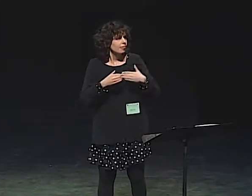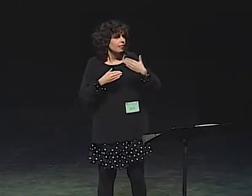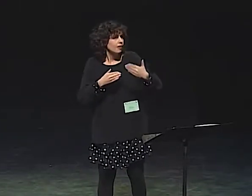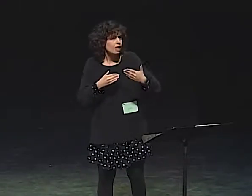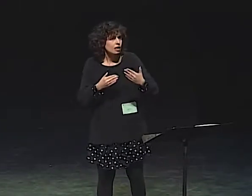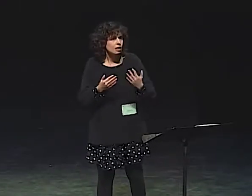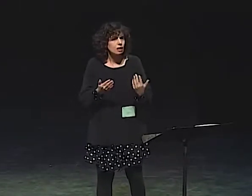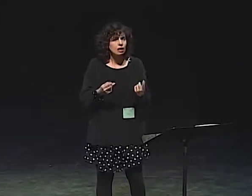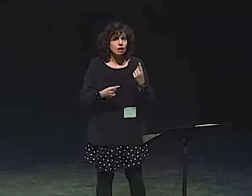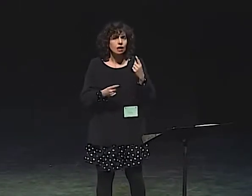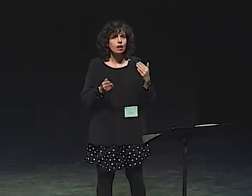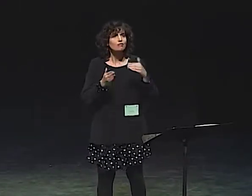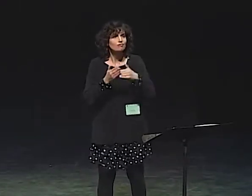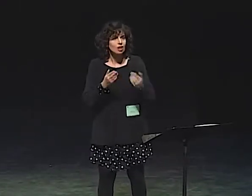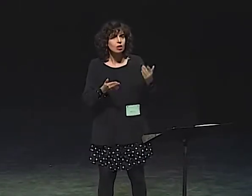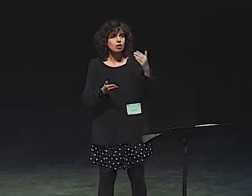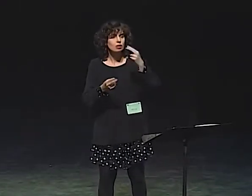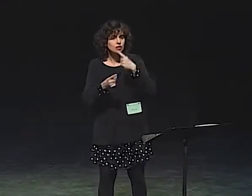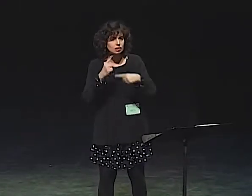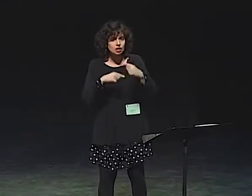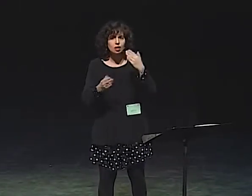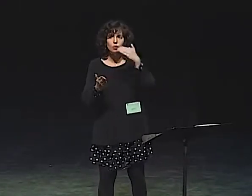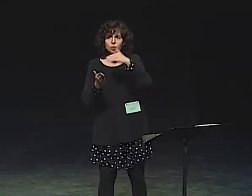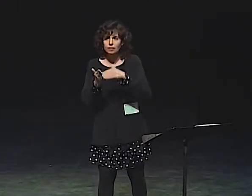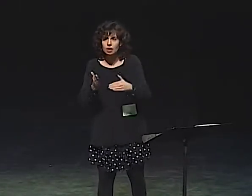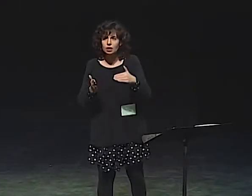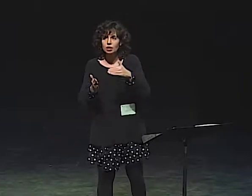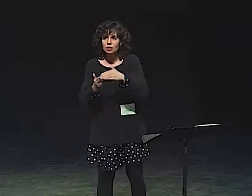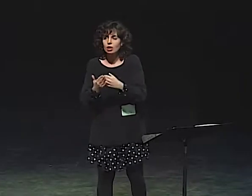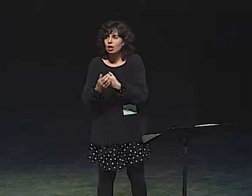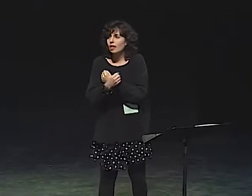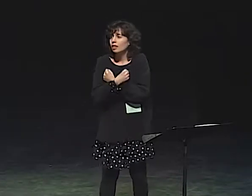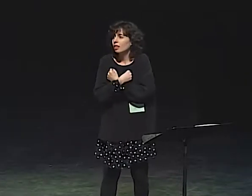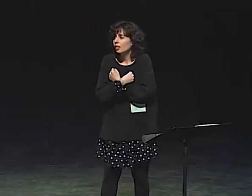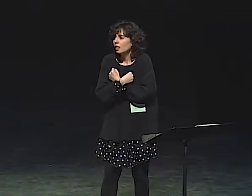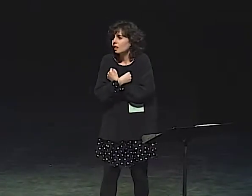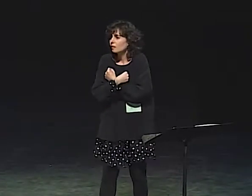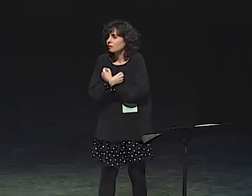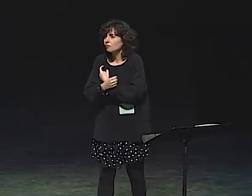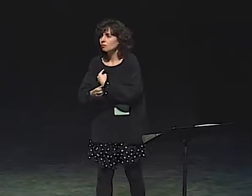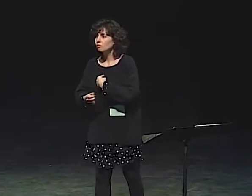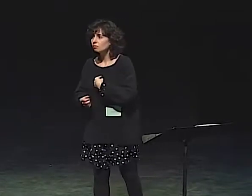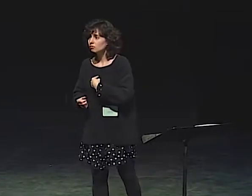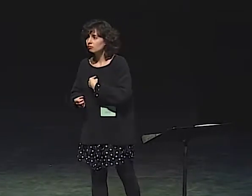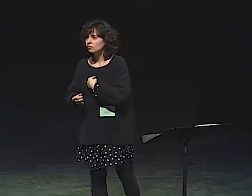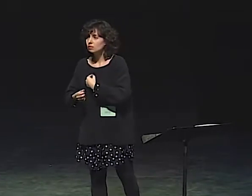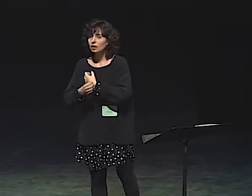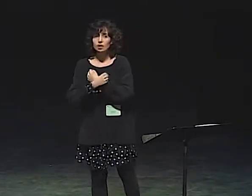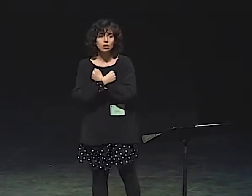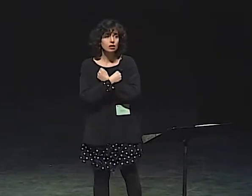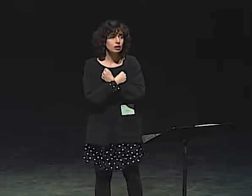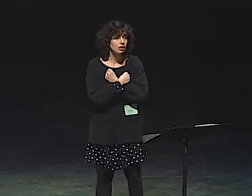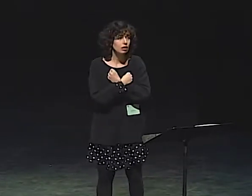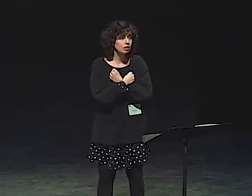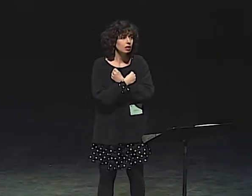FUCK YOU, FUCK YOU. WHY? WHY? AND THOSE SIGNS ARE REPEATED AGAIN AND AGAIN.